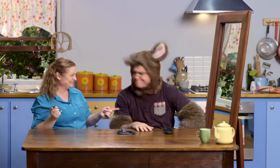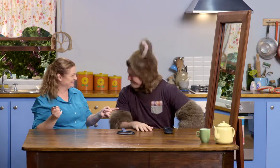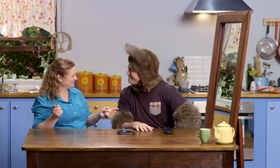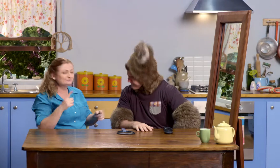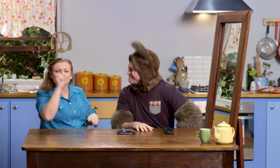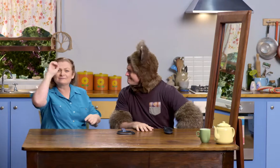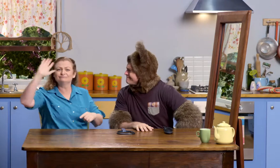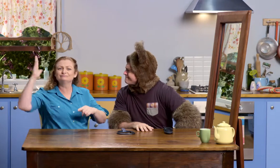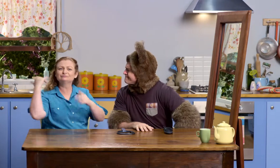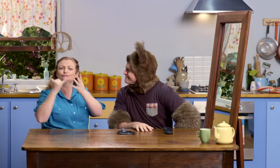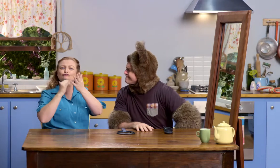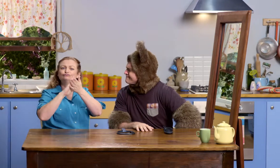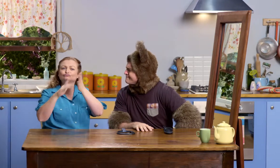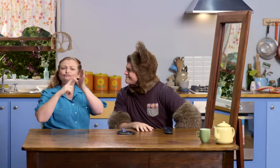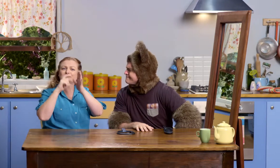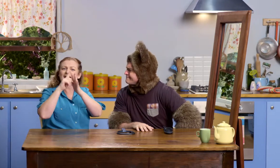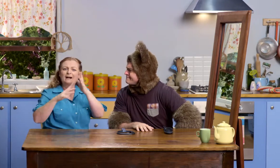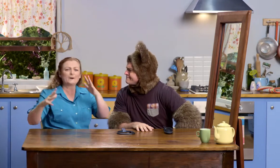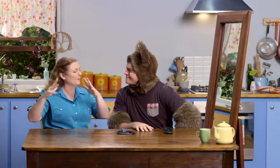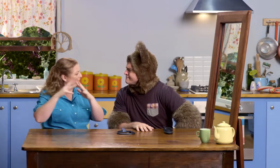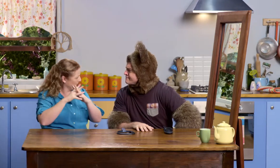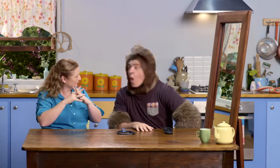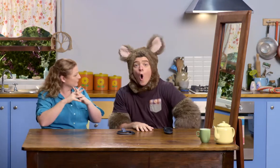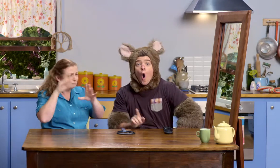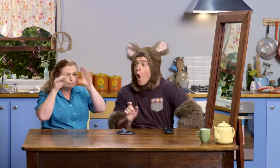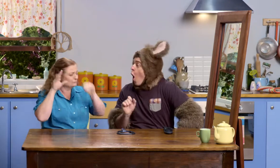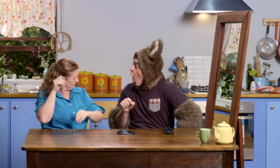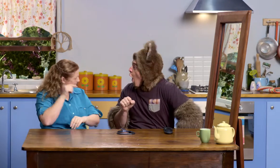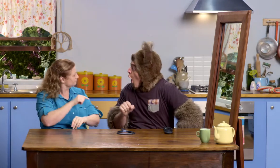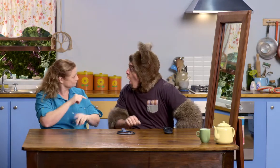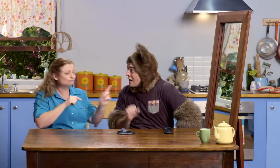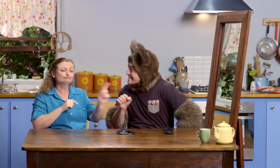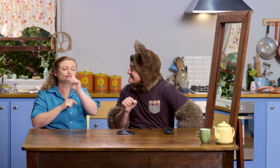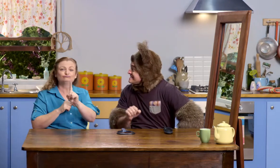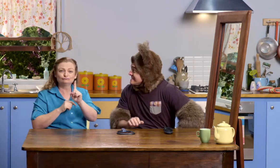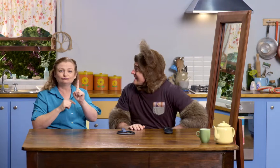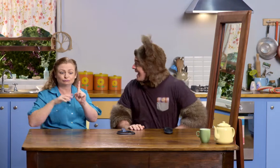You can't be faster than it. Remember, when we talked about shadows?